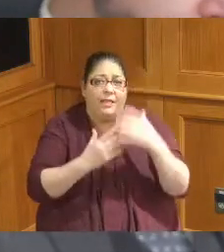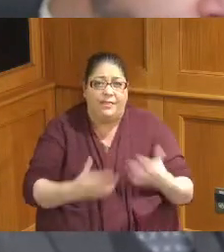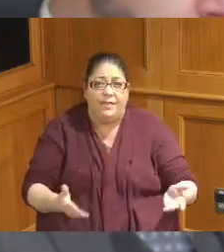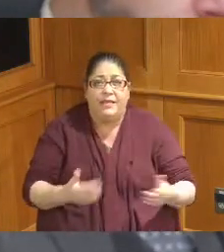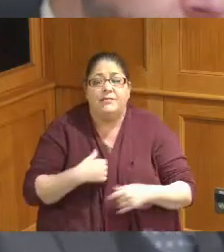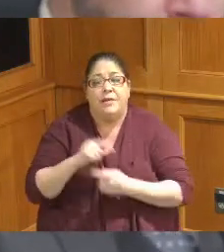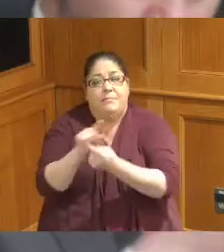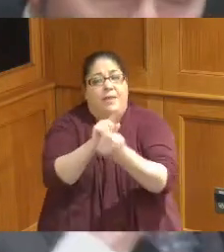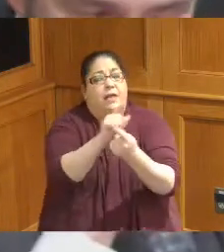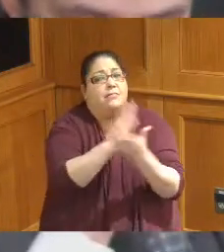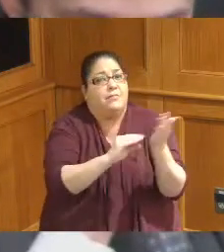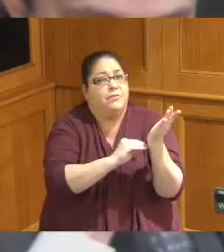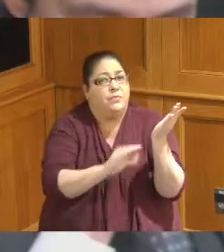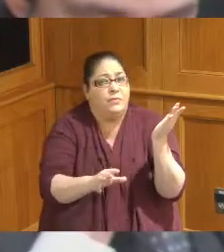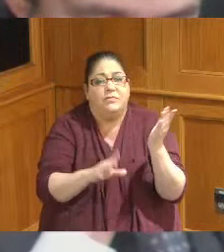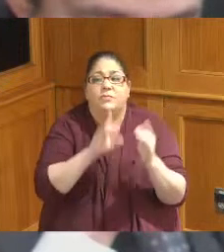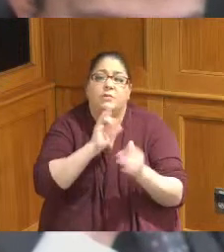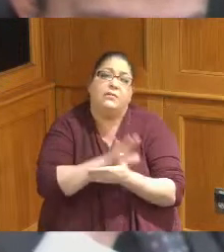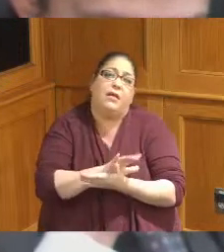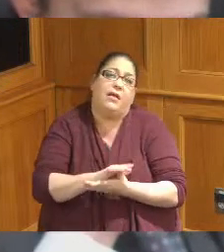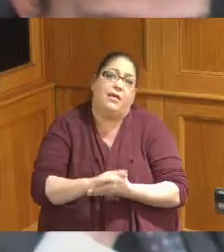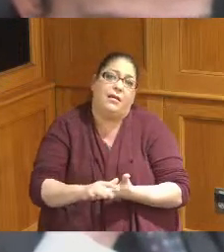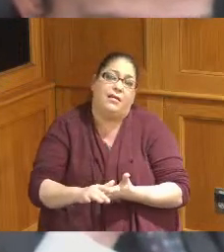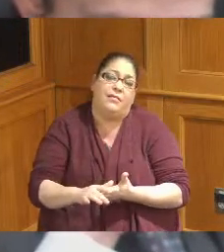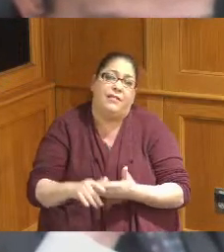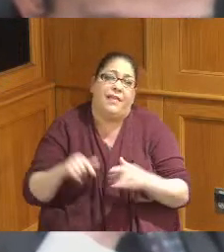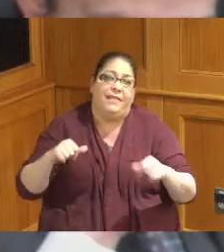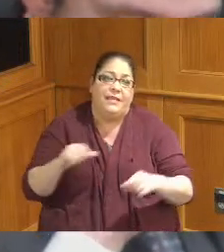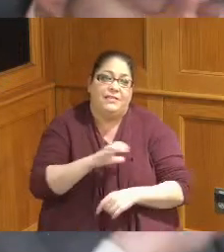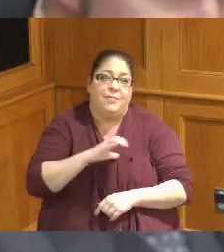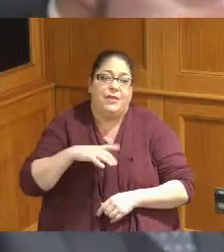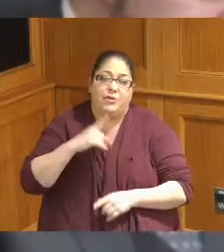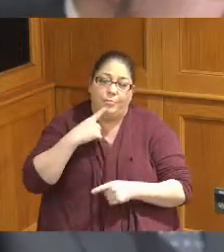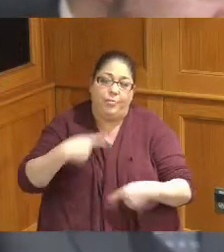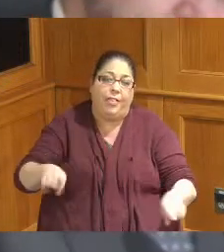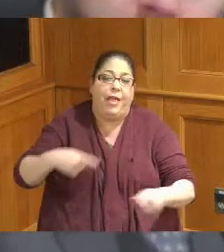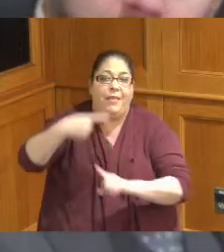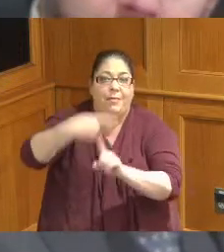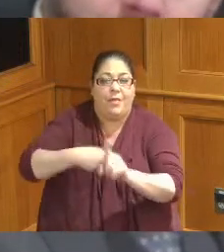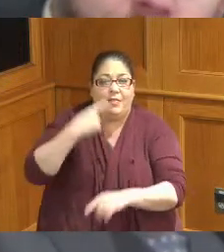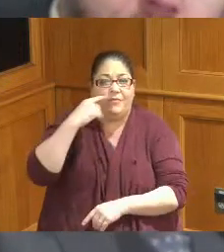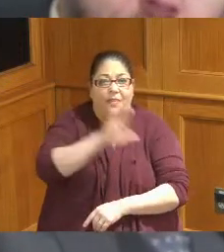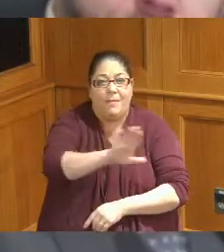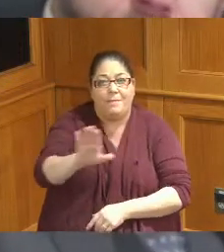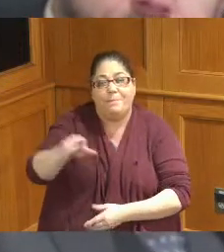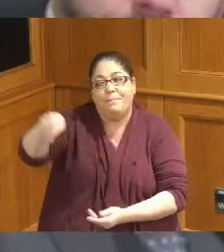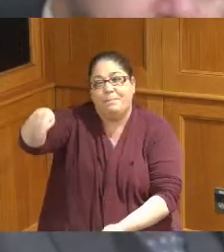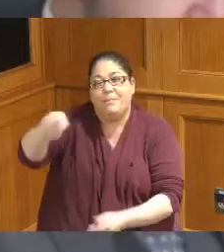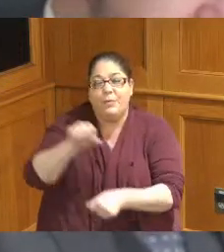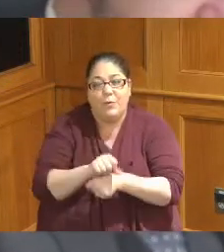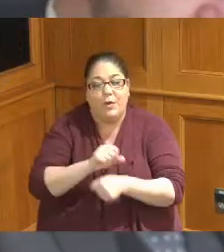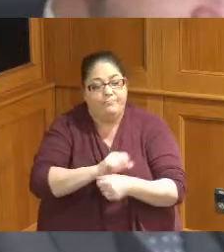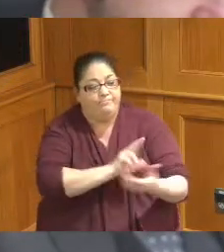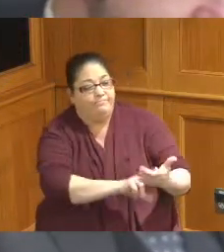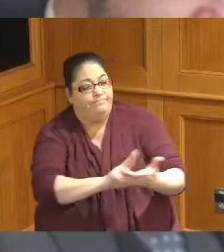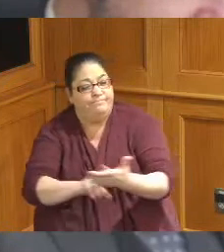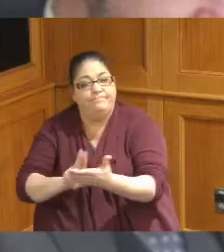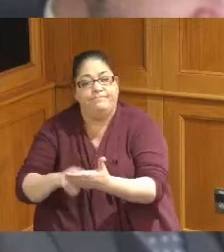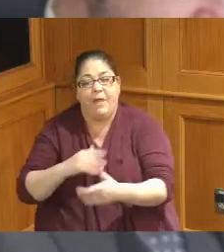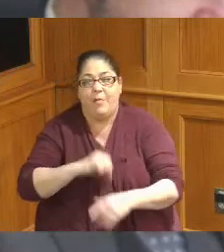to meet a couple of the students so it was really nice and this Commission proclaimed the month so I'm grateful that we were all able to sign off on that and I could deliver that Proclamation